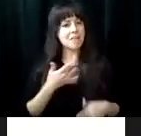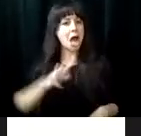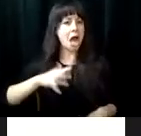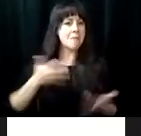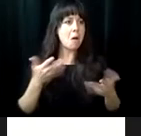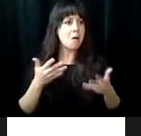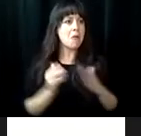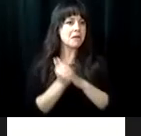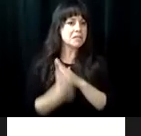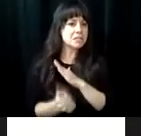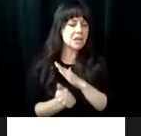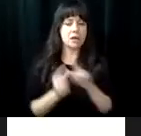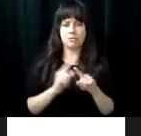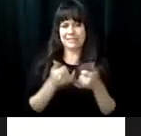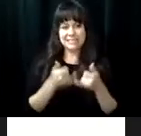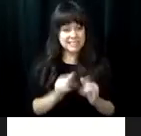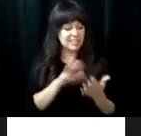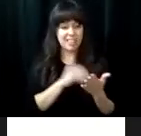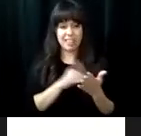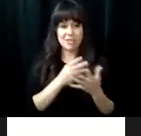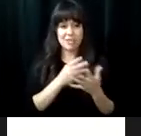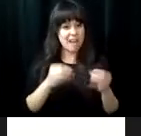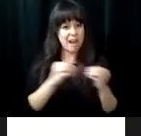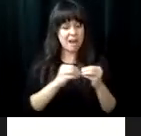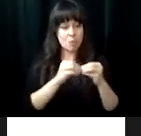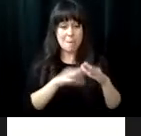better my iOS skills on my iPhone although I find